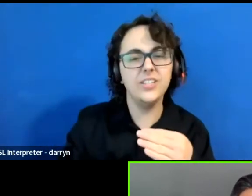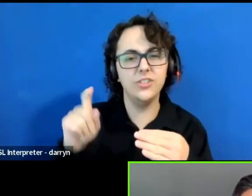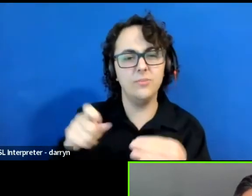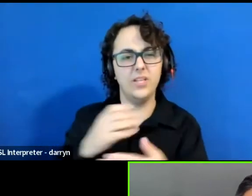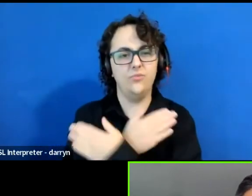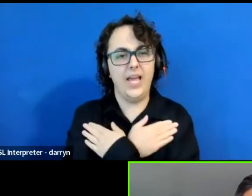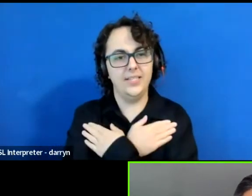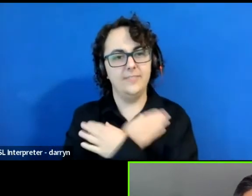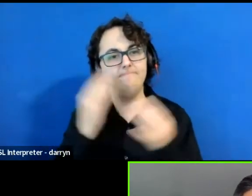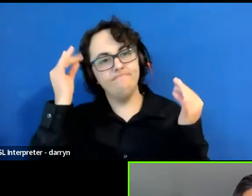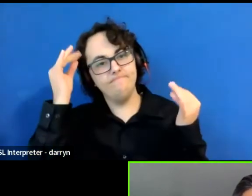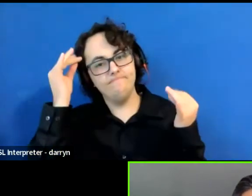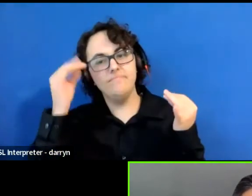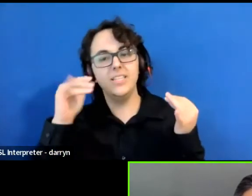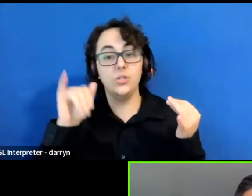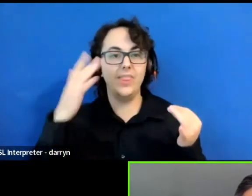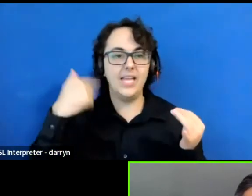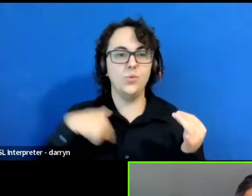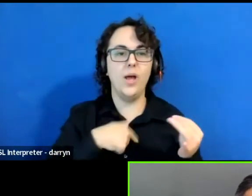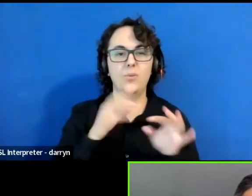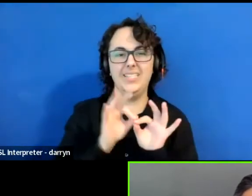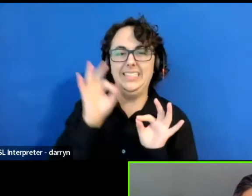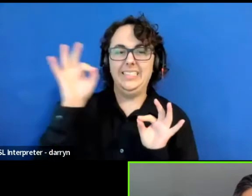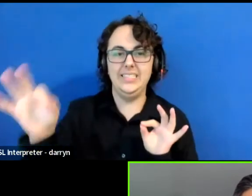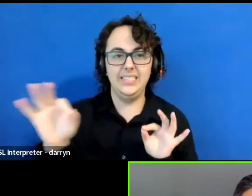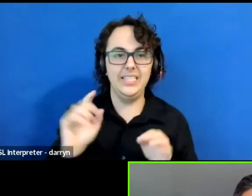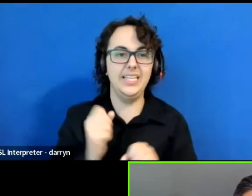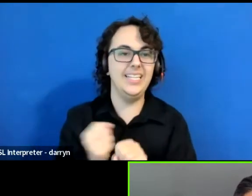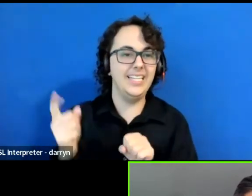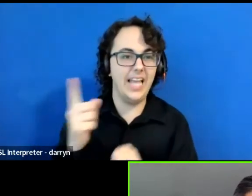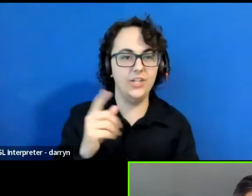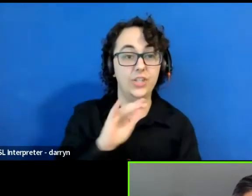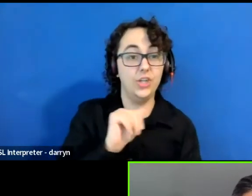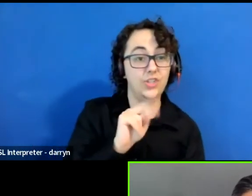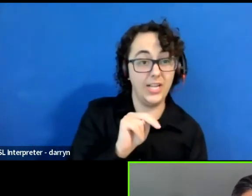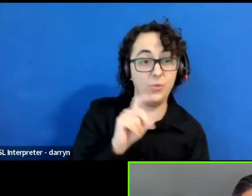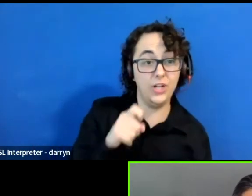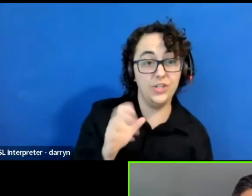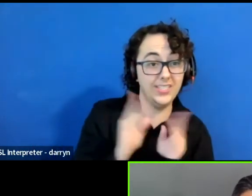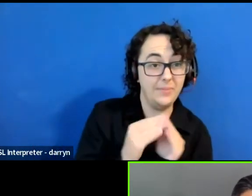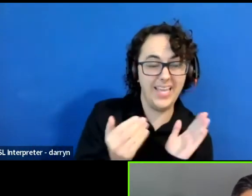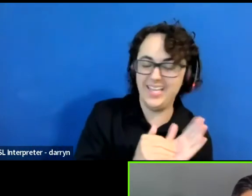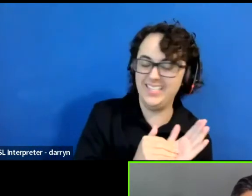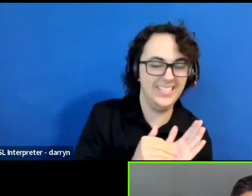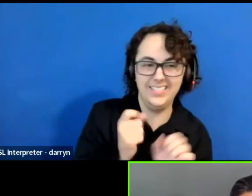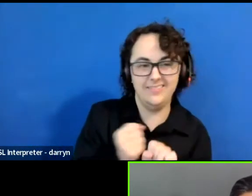and active in summit from January to fall of next year. That will give us time to recharge your batteries